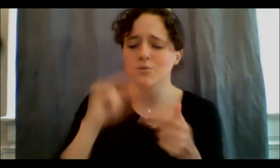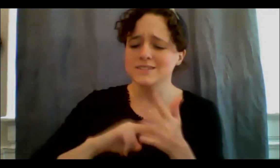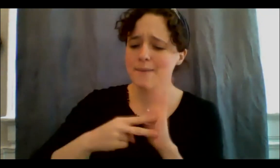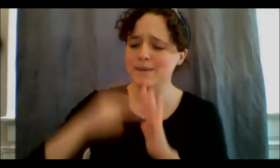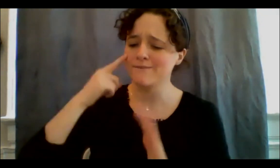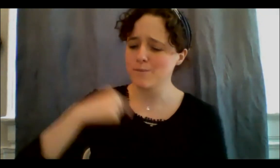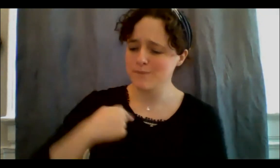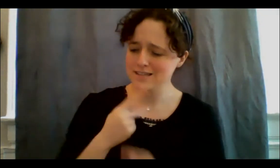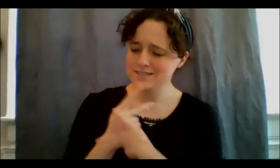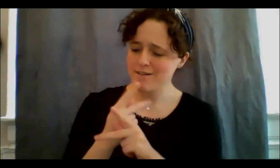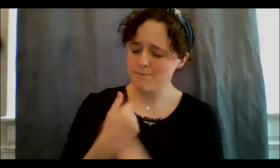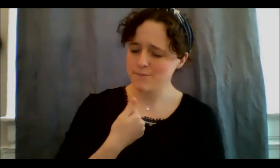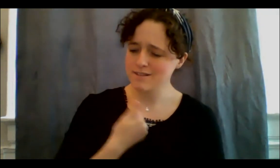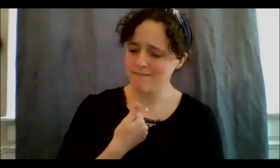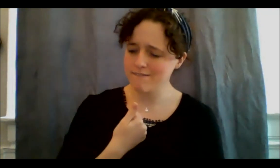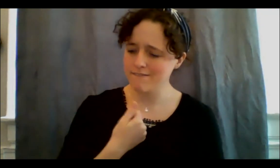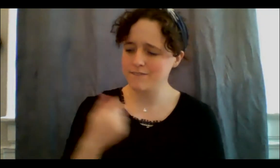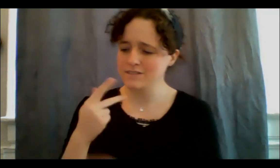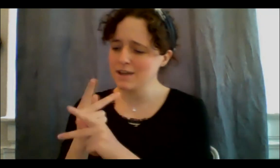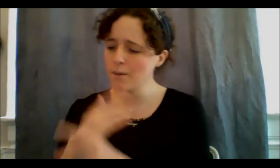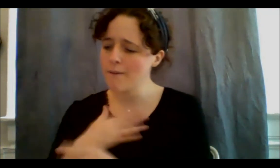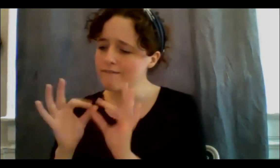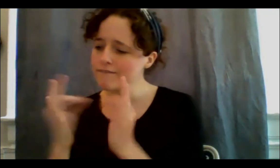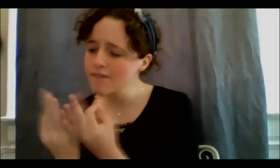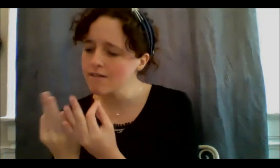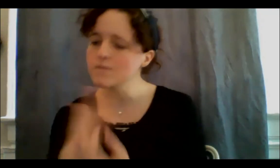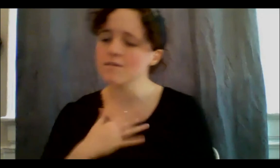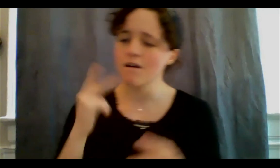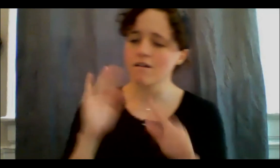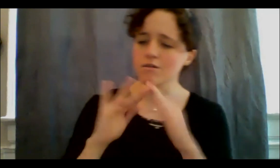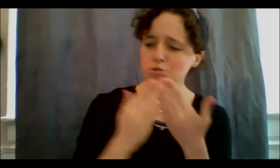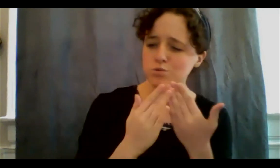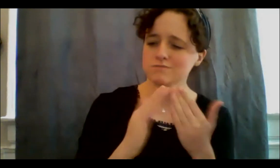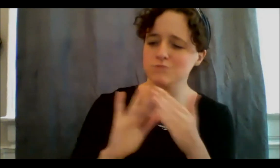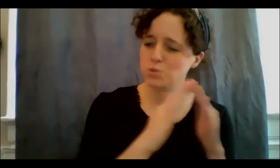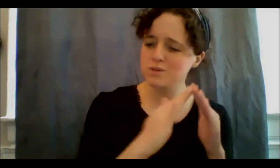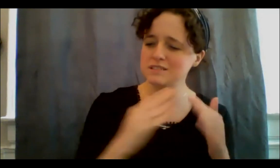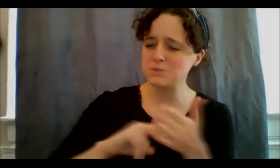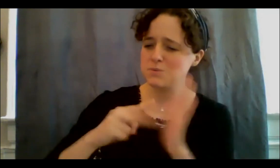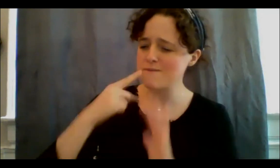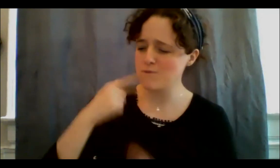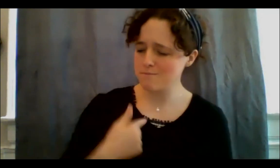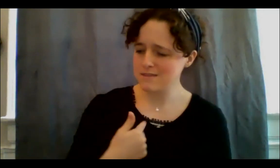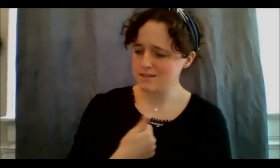for me to take care of my family, my community? I'm an artist, so at the